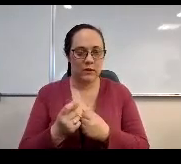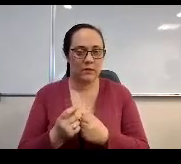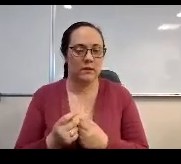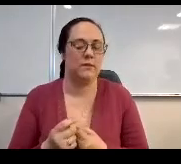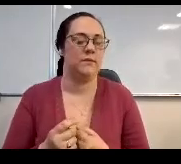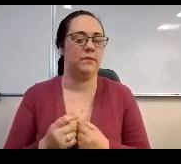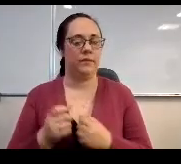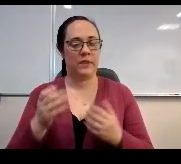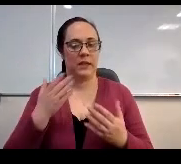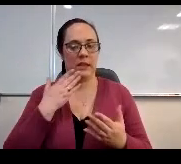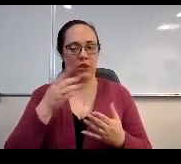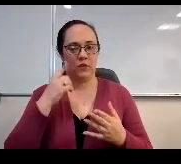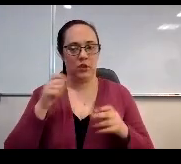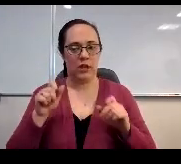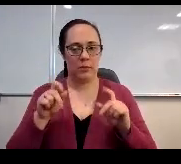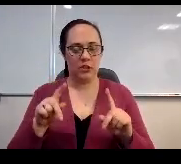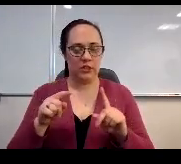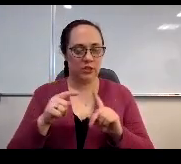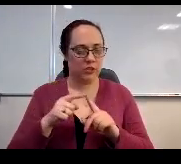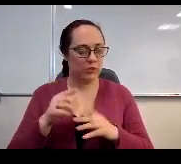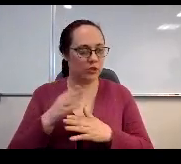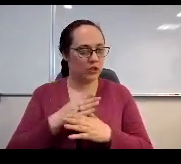this year's end 1.2 report character.